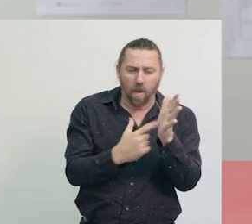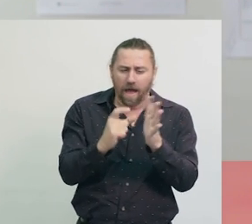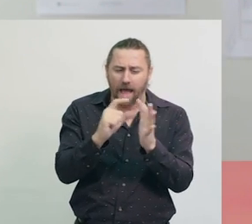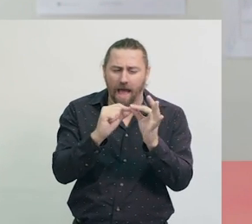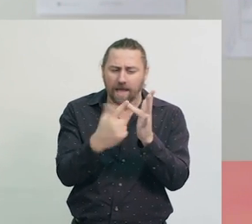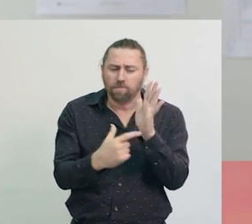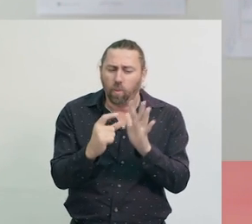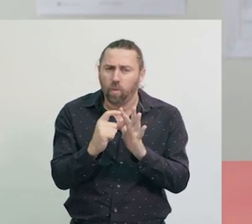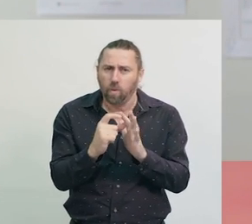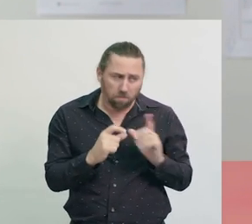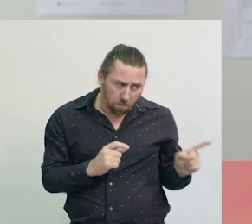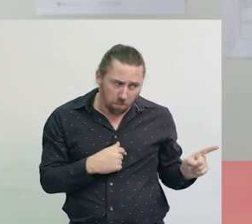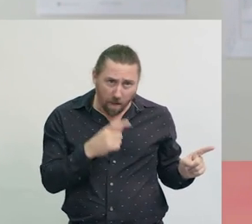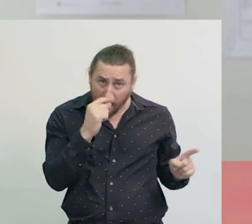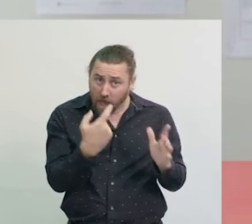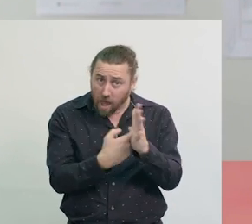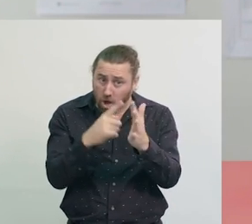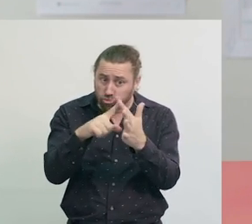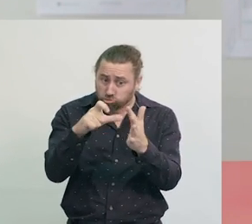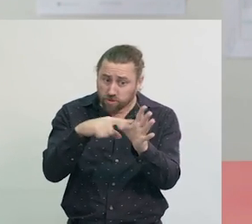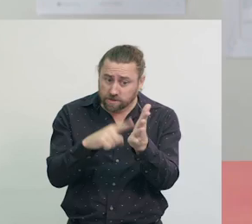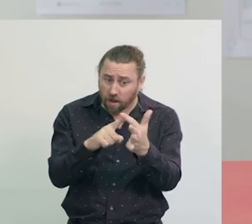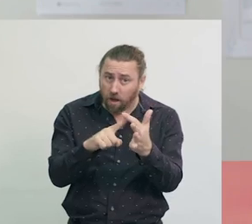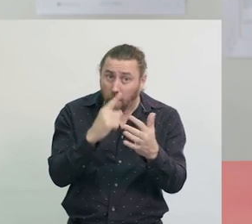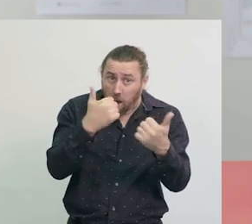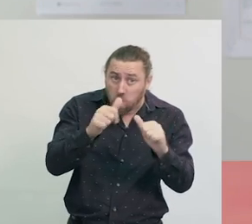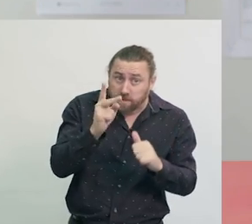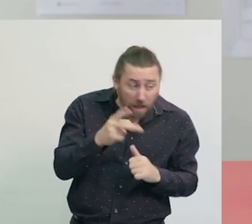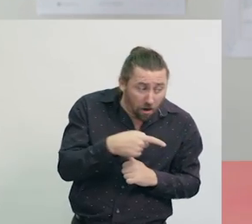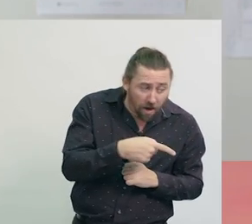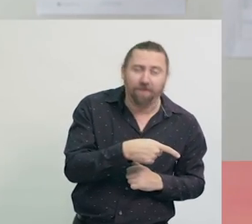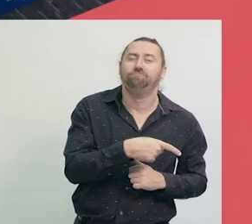It can be recycled, so it can go into the yellow bin.